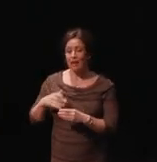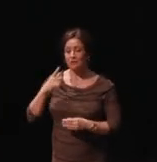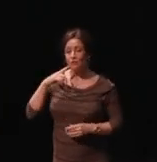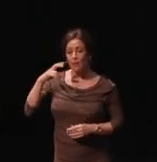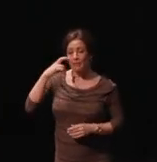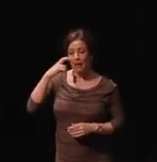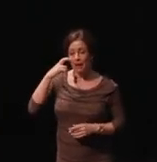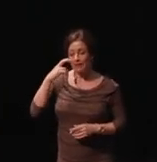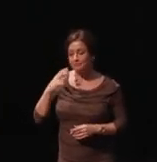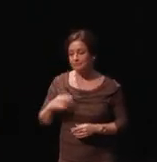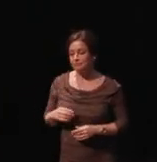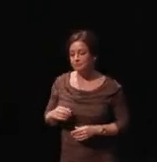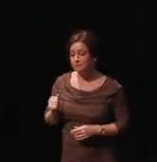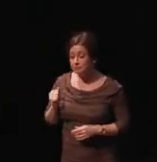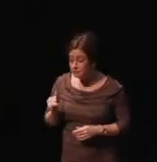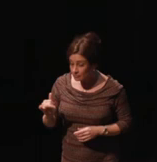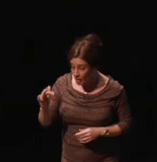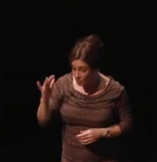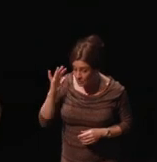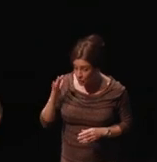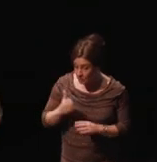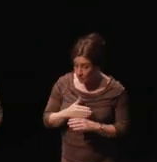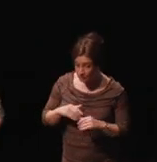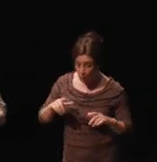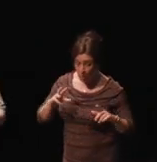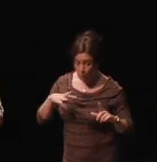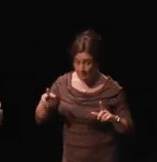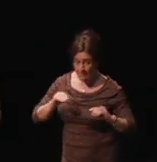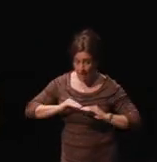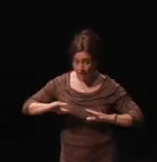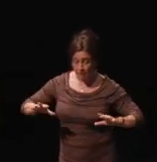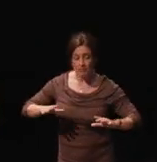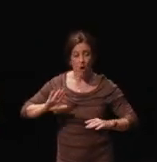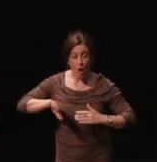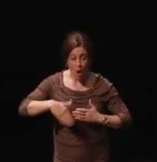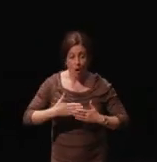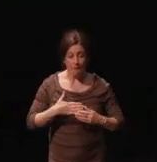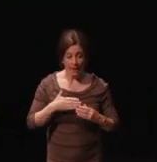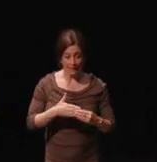Now, originally before the site came out, all my guides were on Reddit,